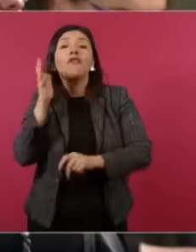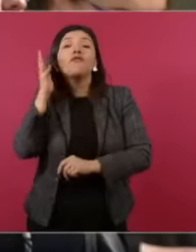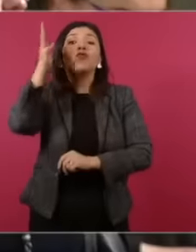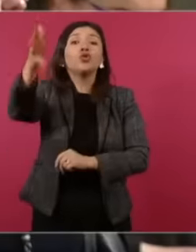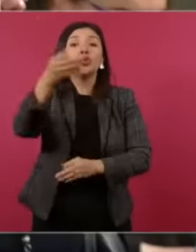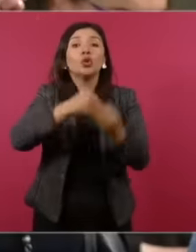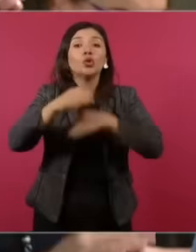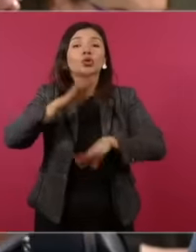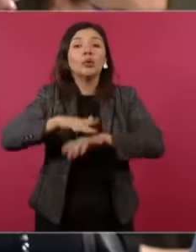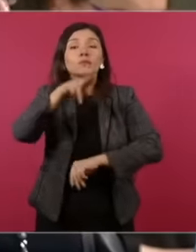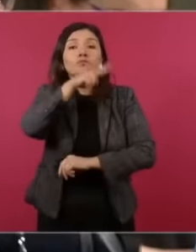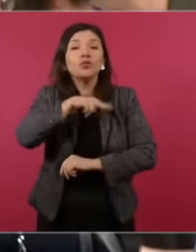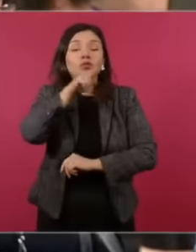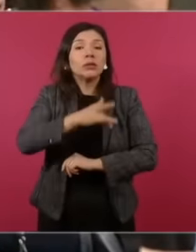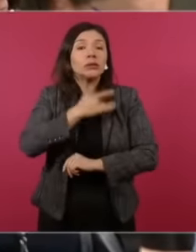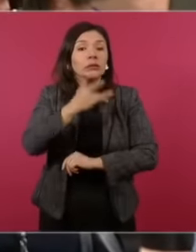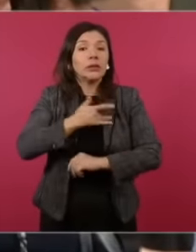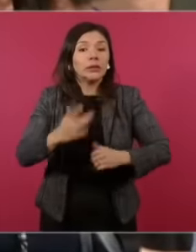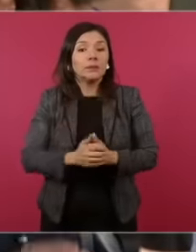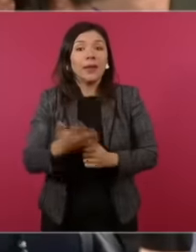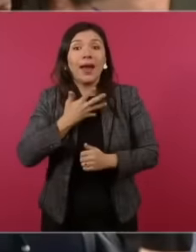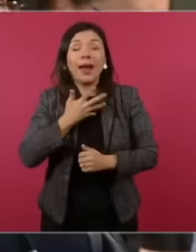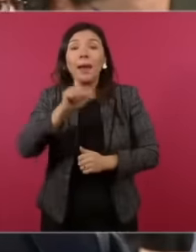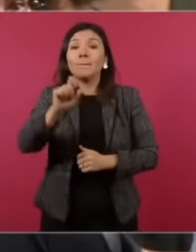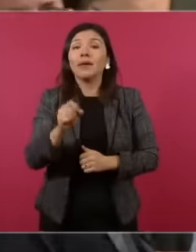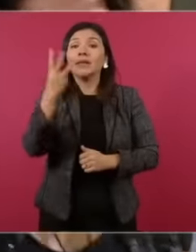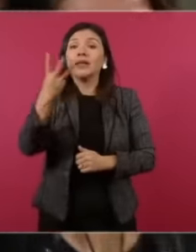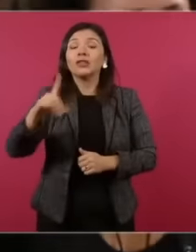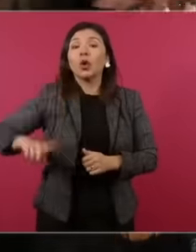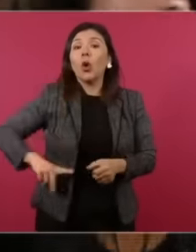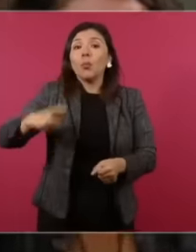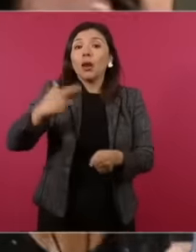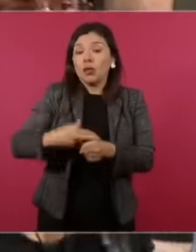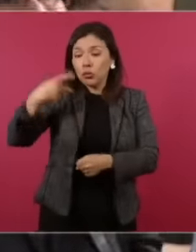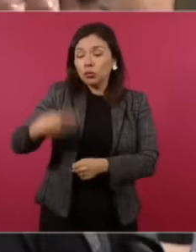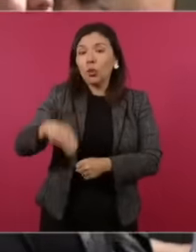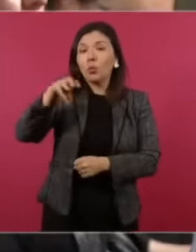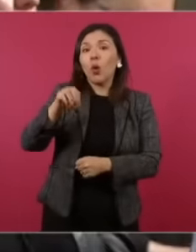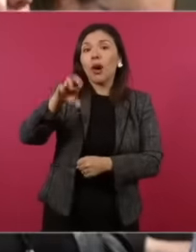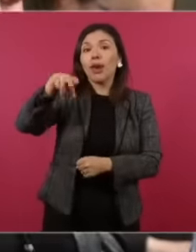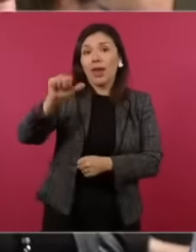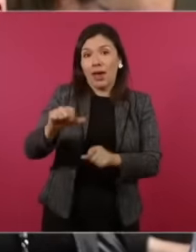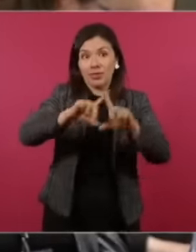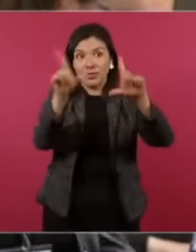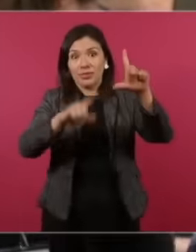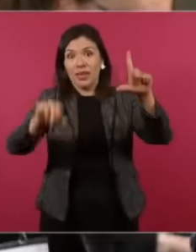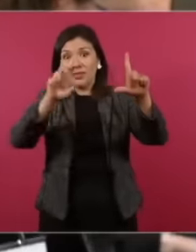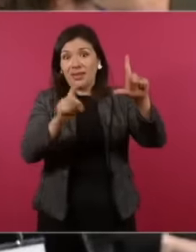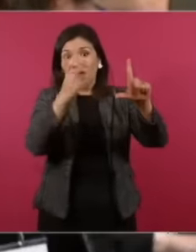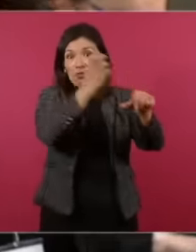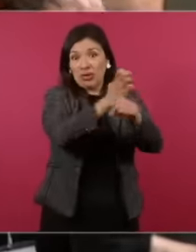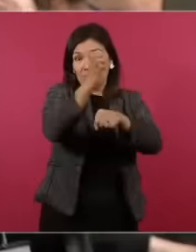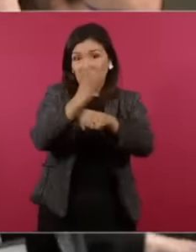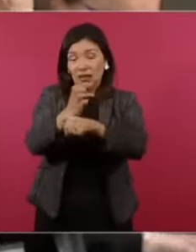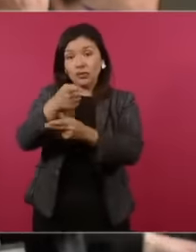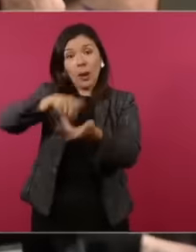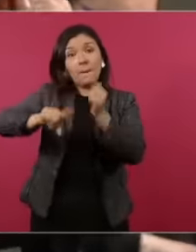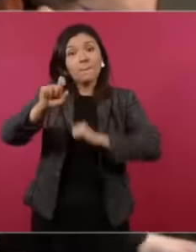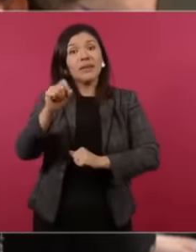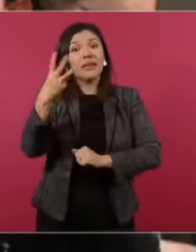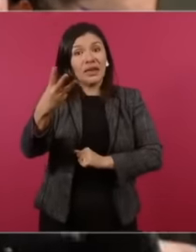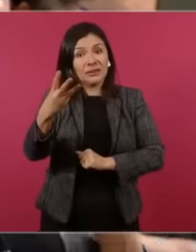president, there are going to be 23 governors from Morena in the entire country than there are in the country and of those 23,